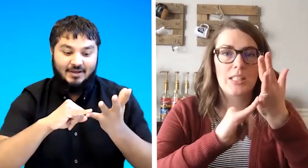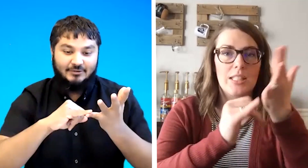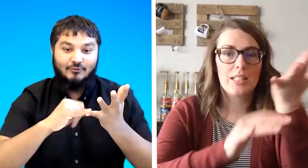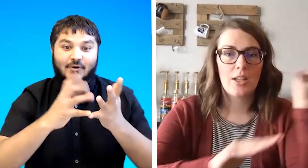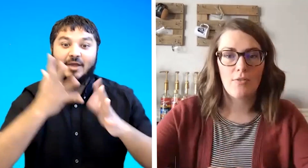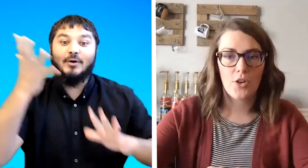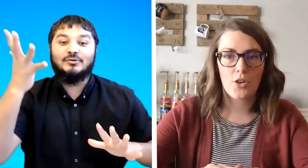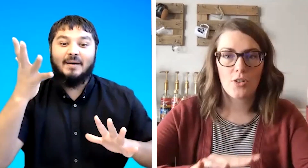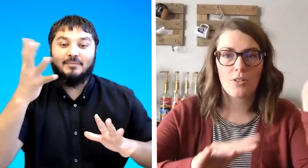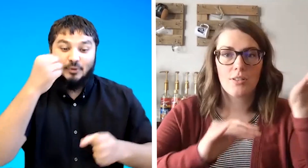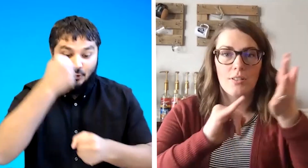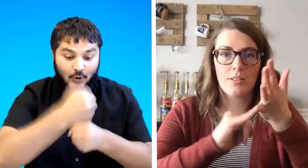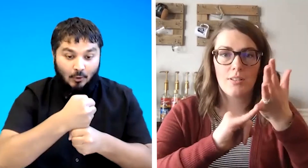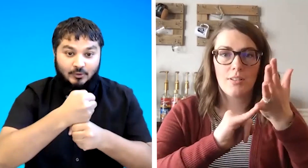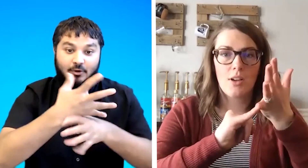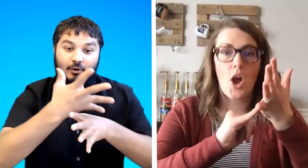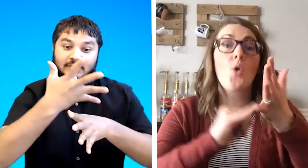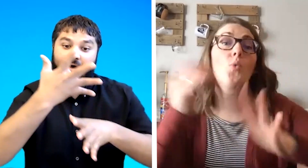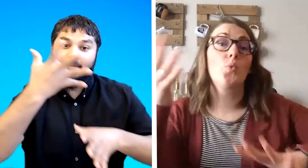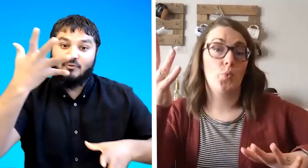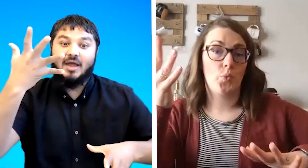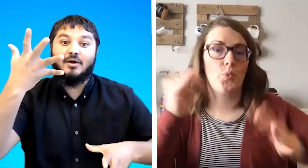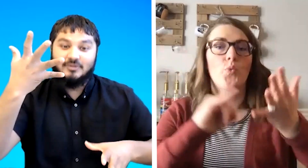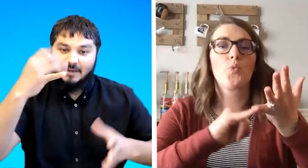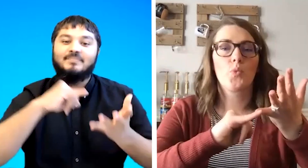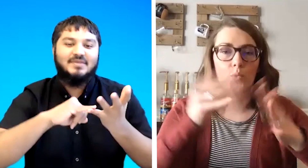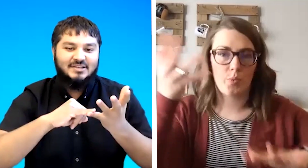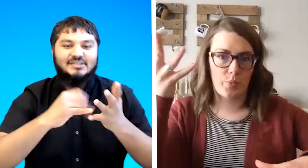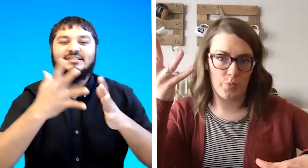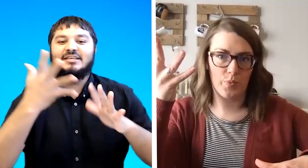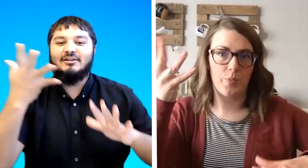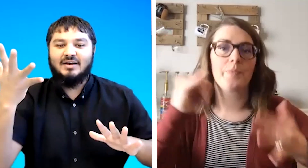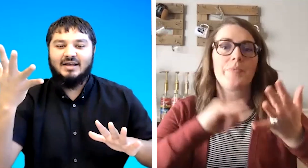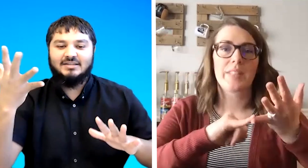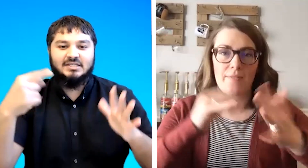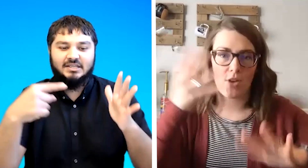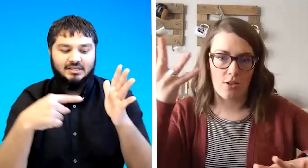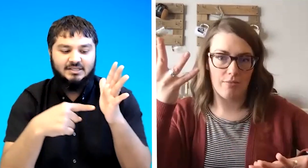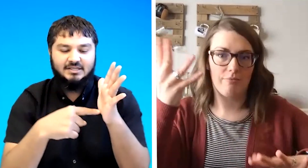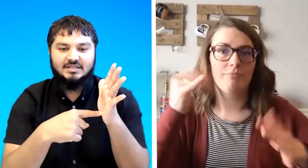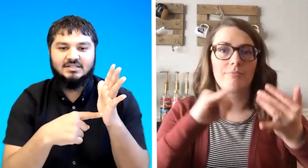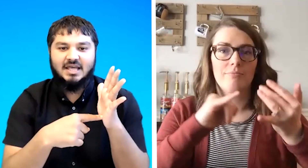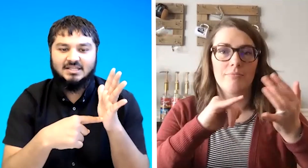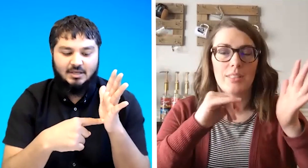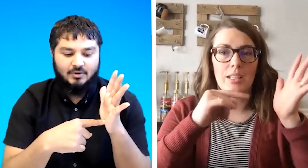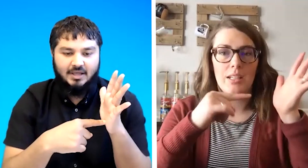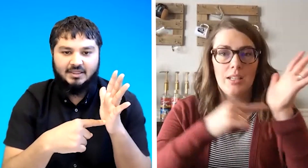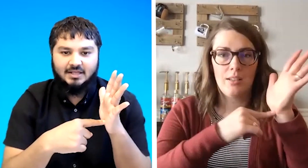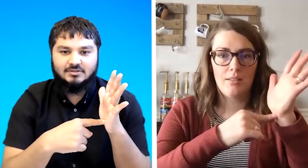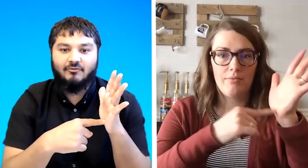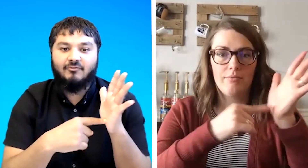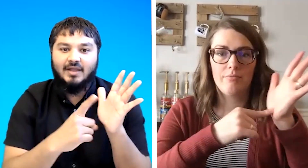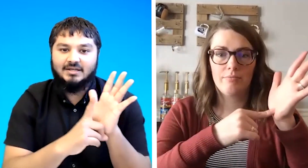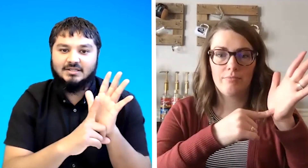so right goes up so gold goes up right goes up silver t stands out like that so flat